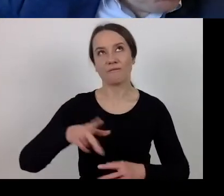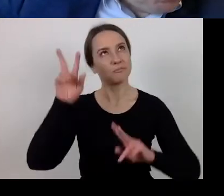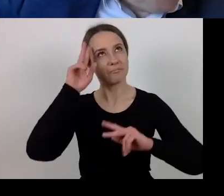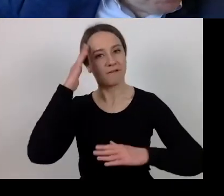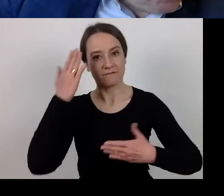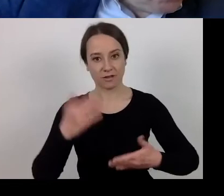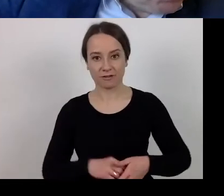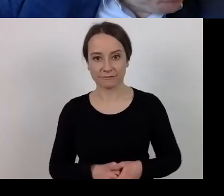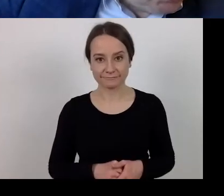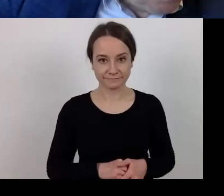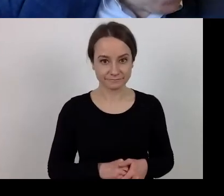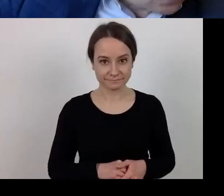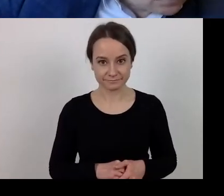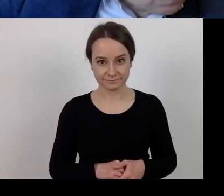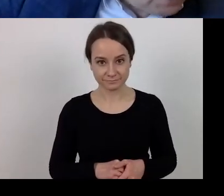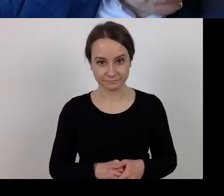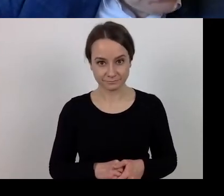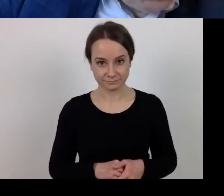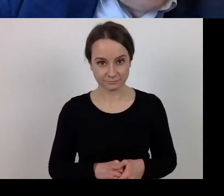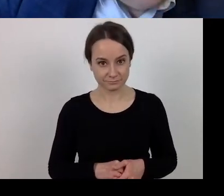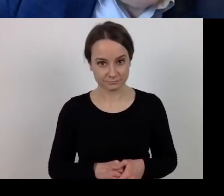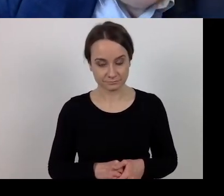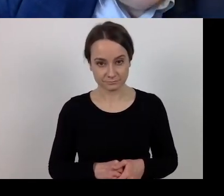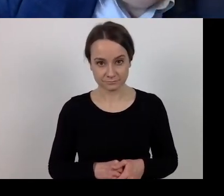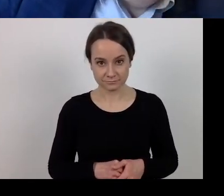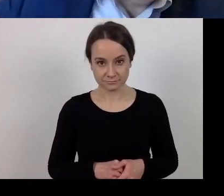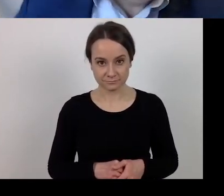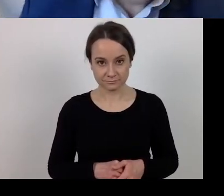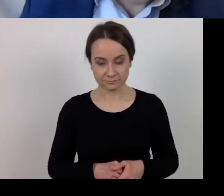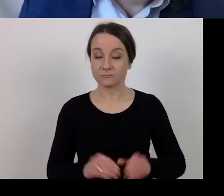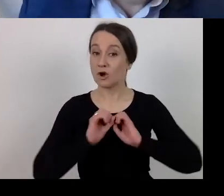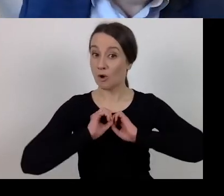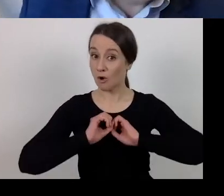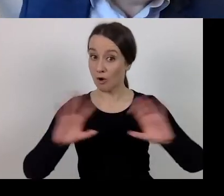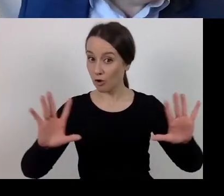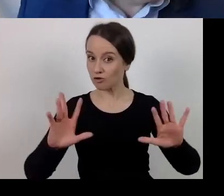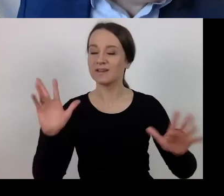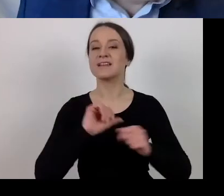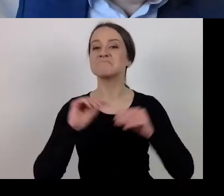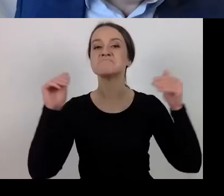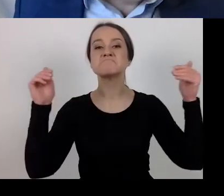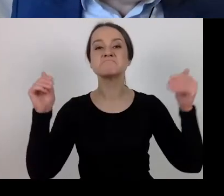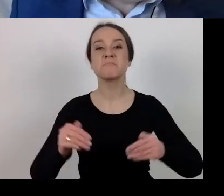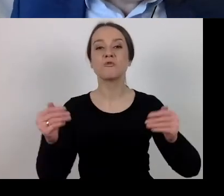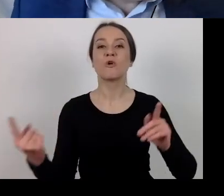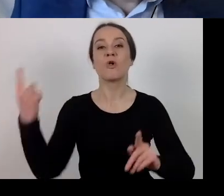However, there is the additional postponement of deadline.